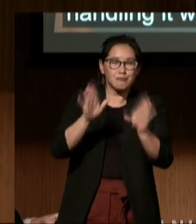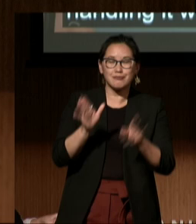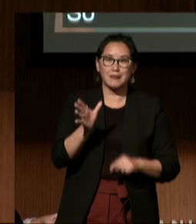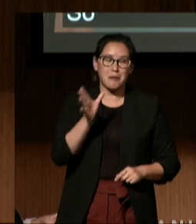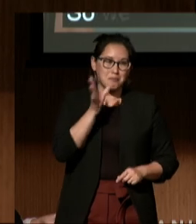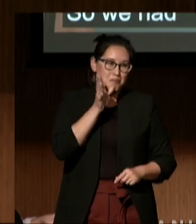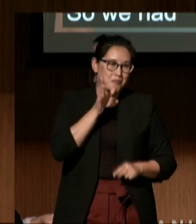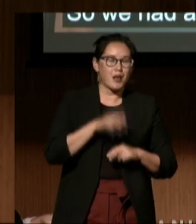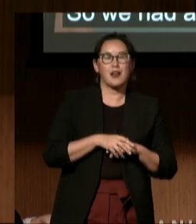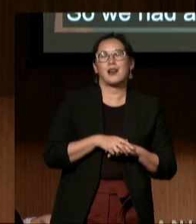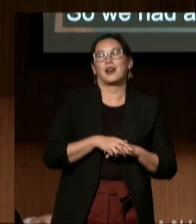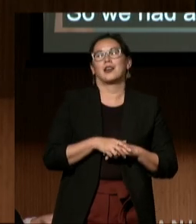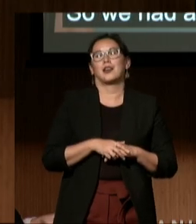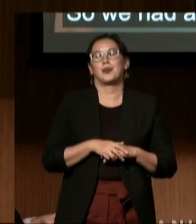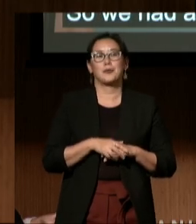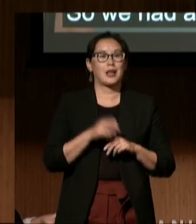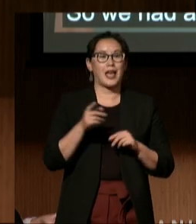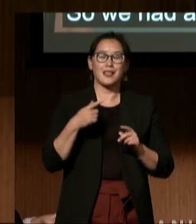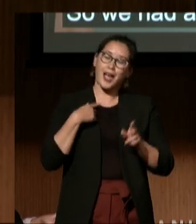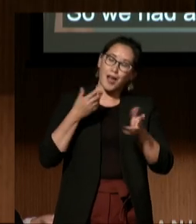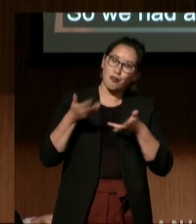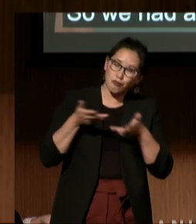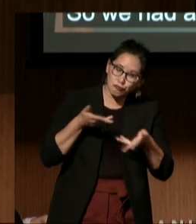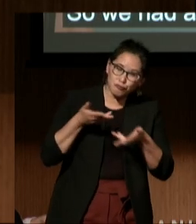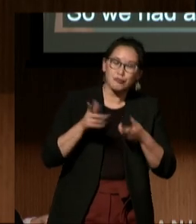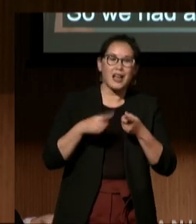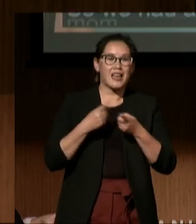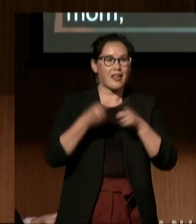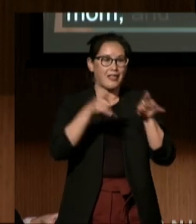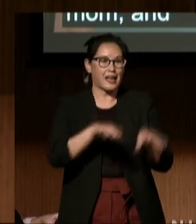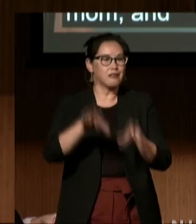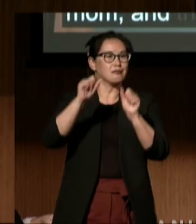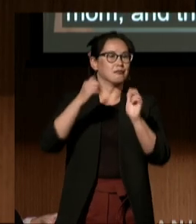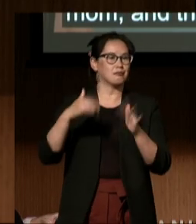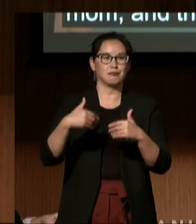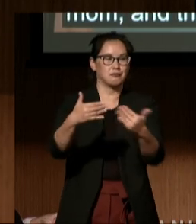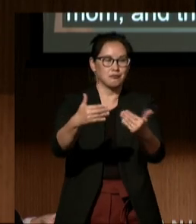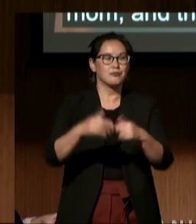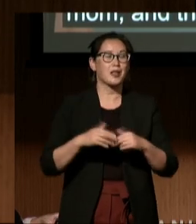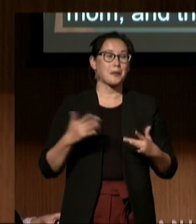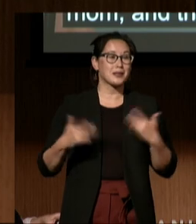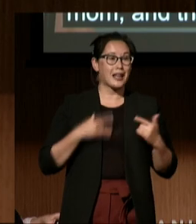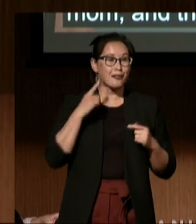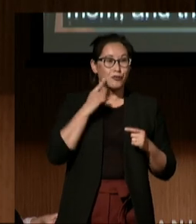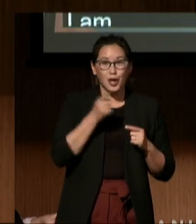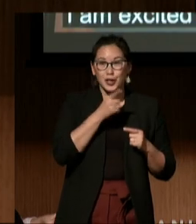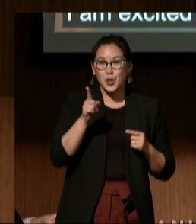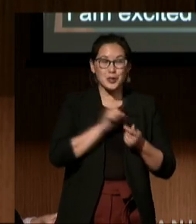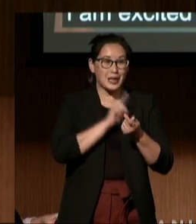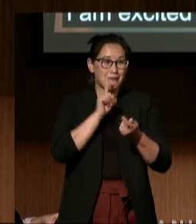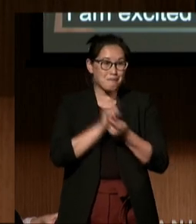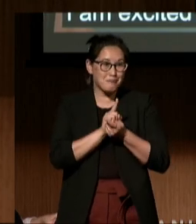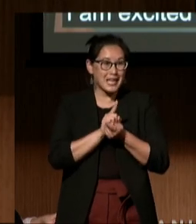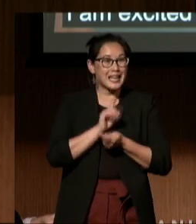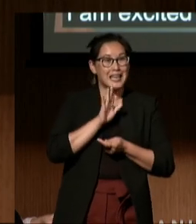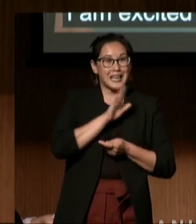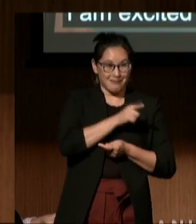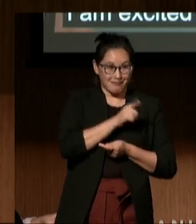and they took it from there. I'm excited for all of you to meet him and his lovely sister Alandra.